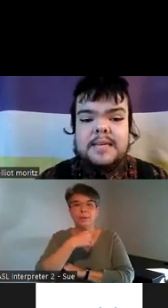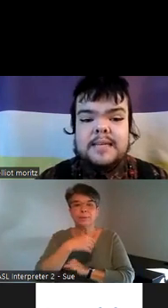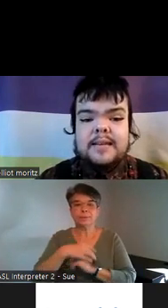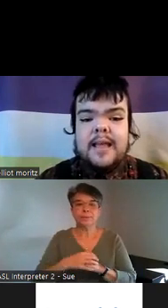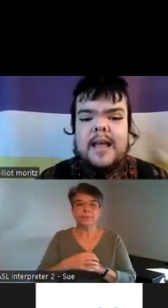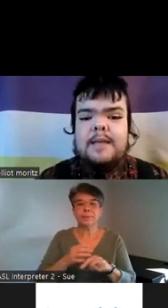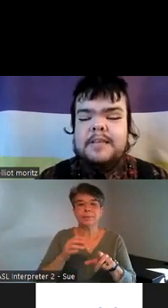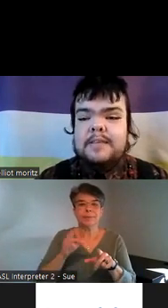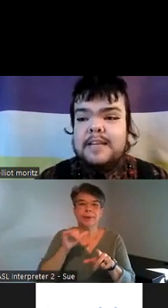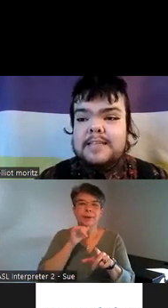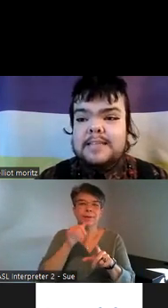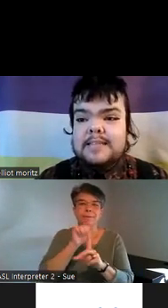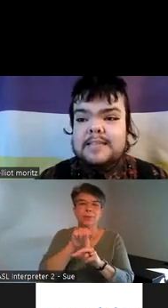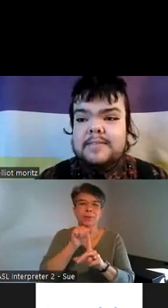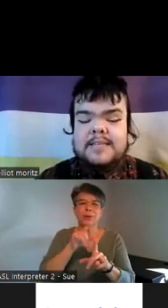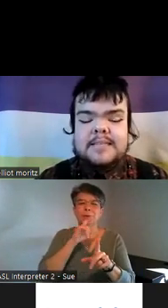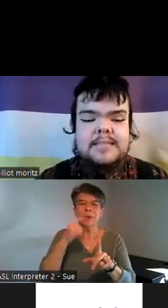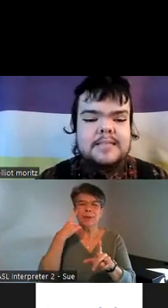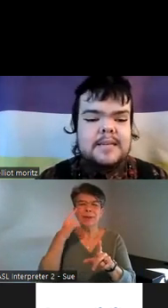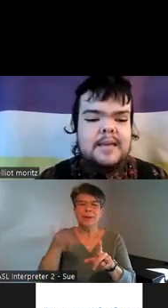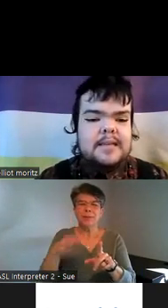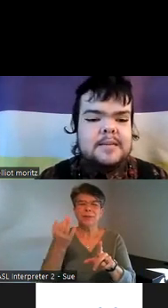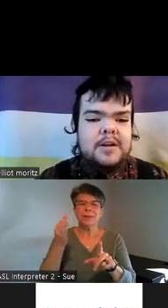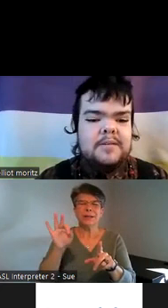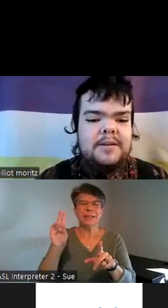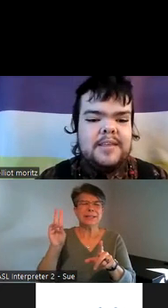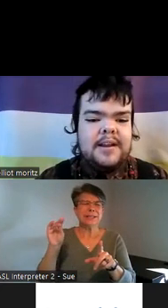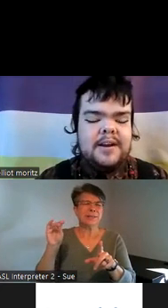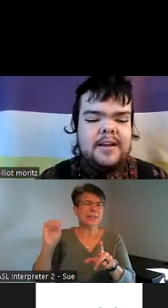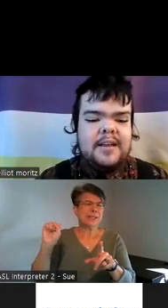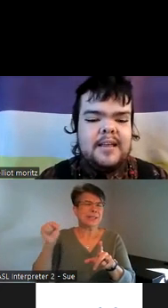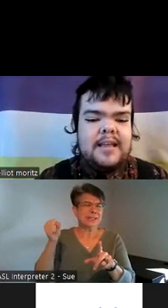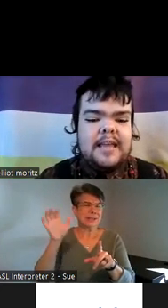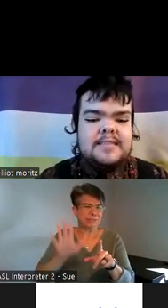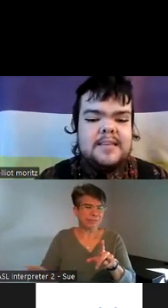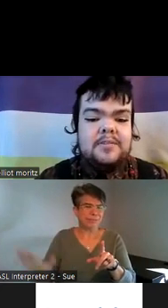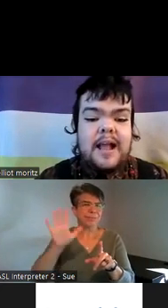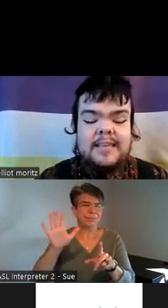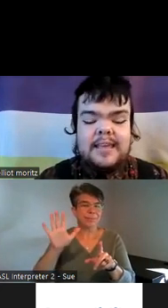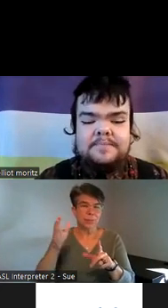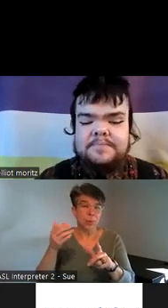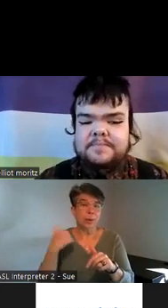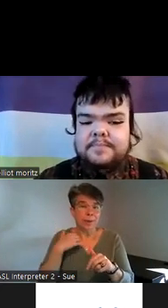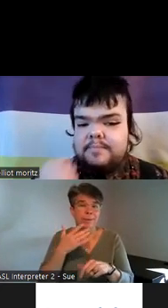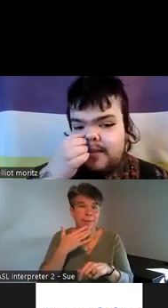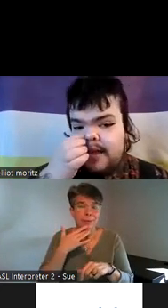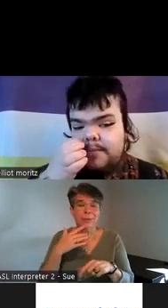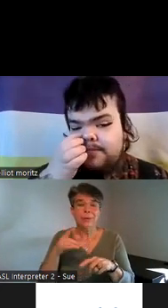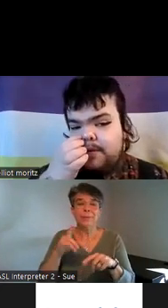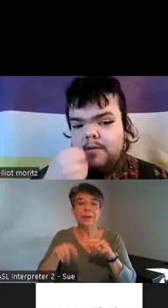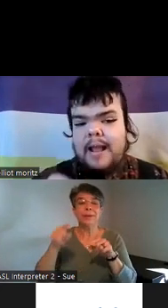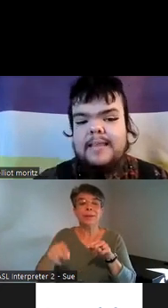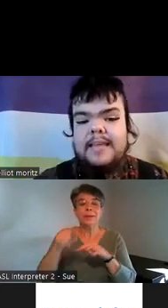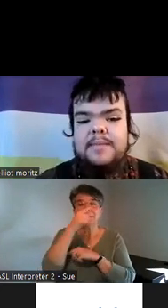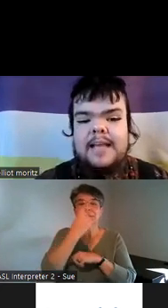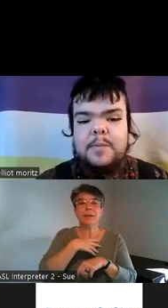taken I believe the 1970s somewhere around there it's a rally um it's a photo rally in black and